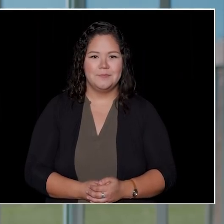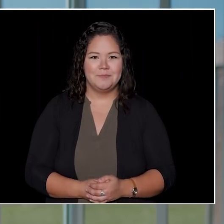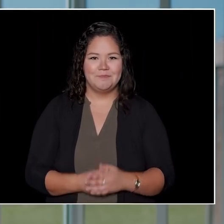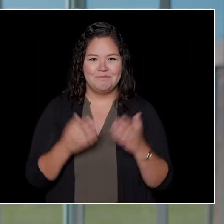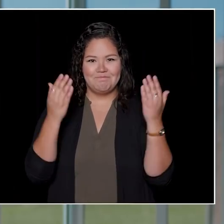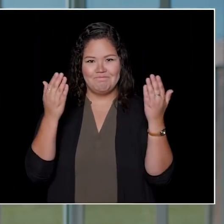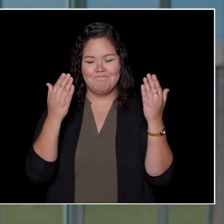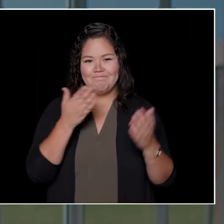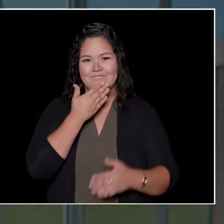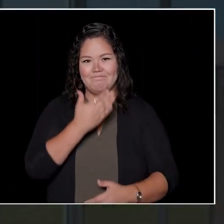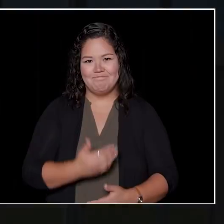Thank you.